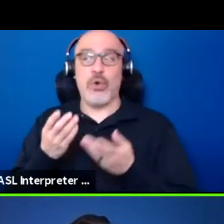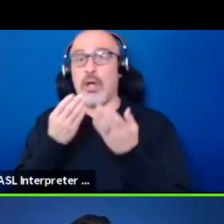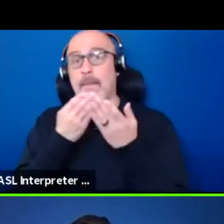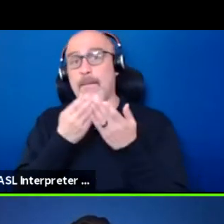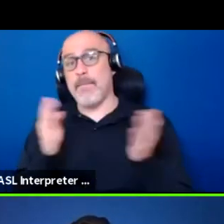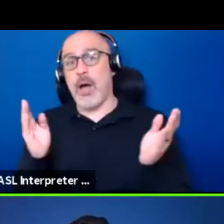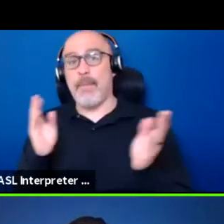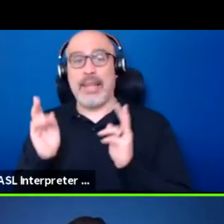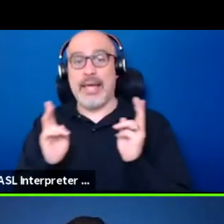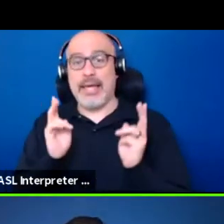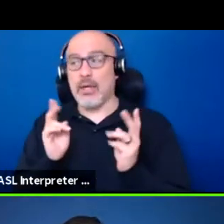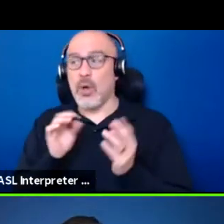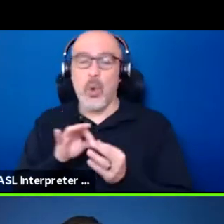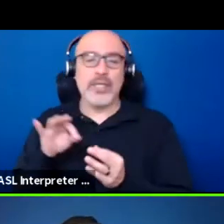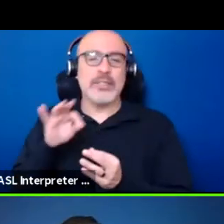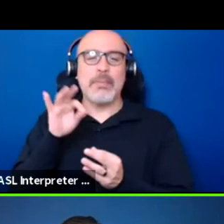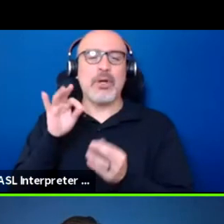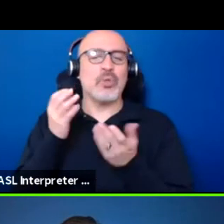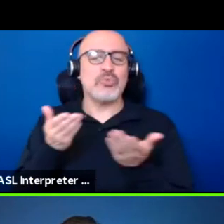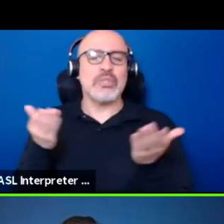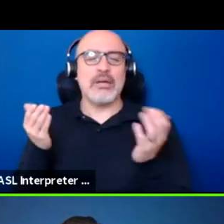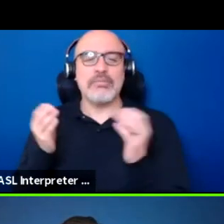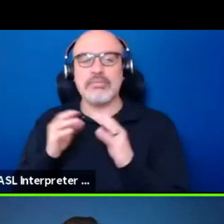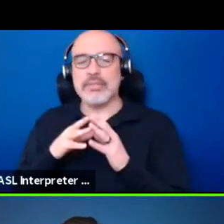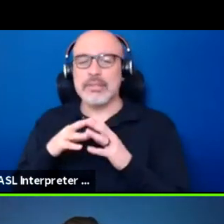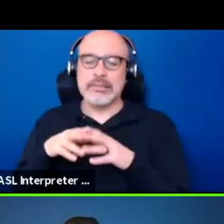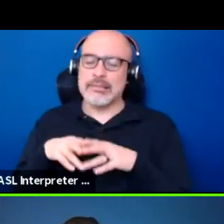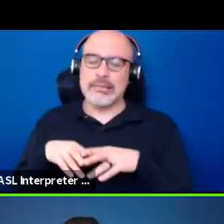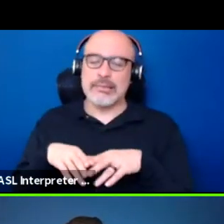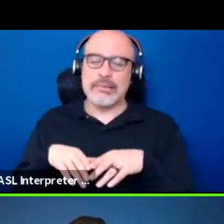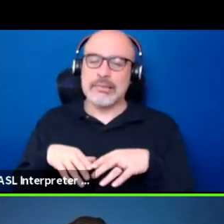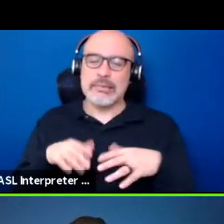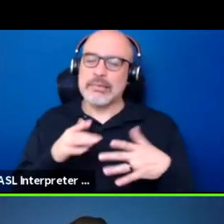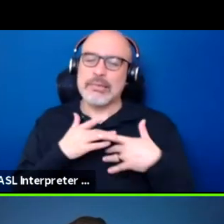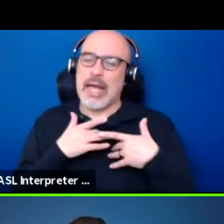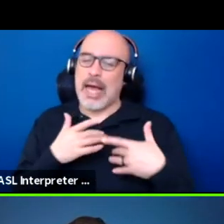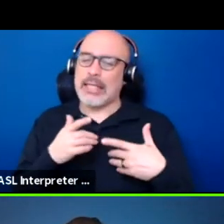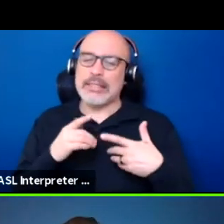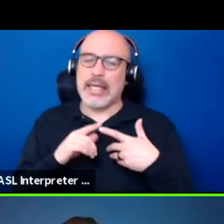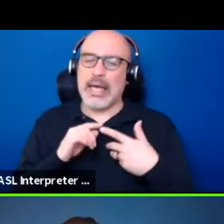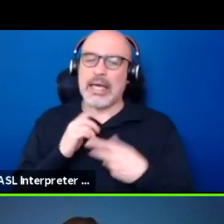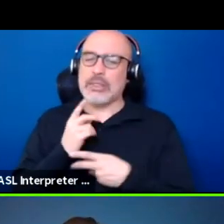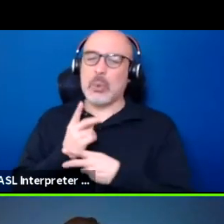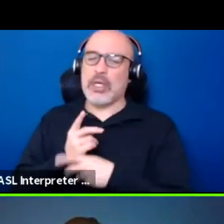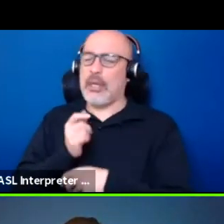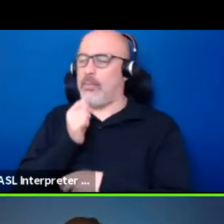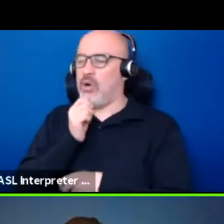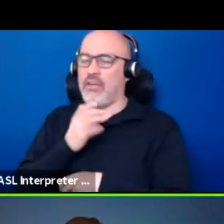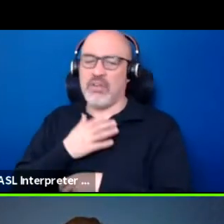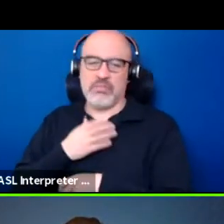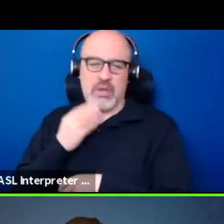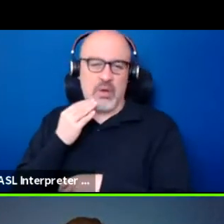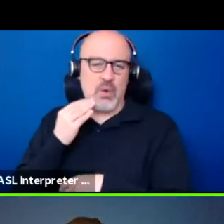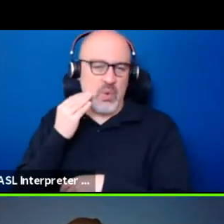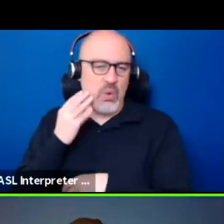especially spiritual stuff, I tend to keep that at the privacy of my own home or my community.